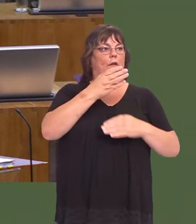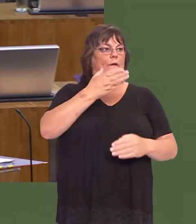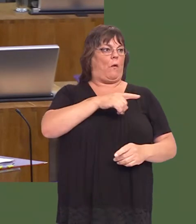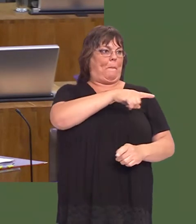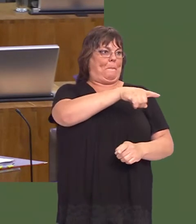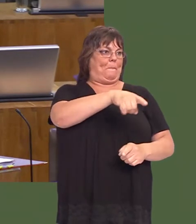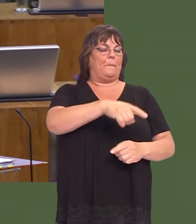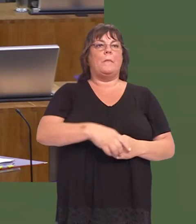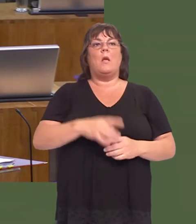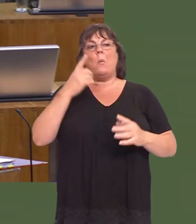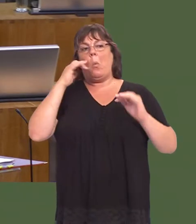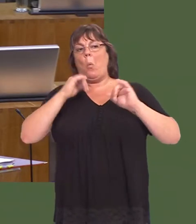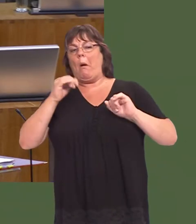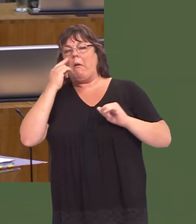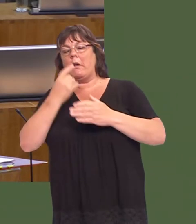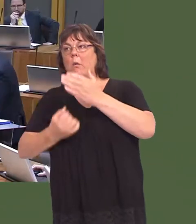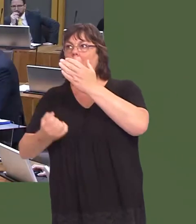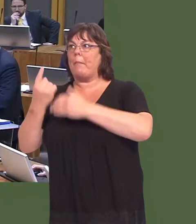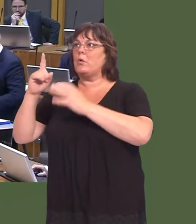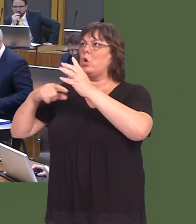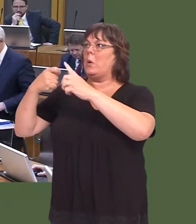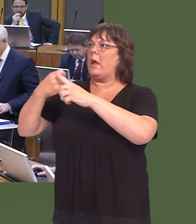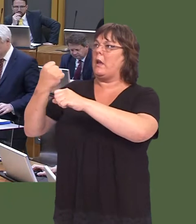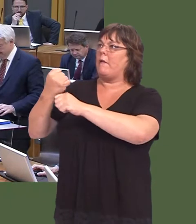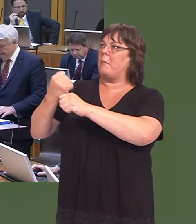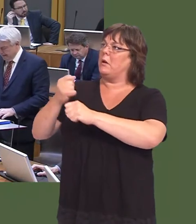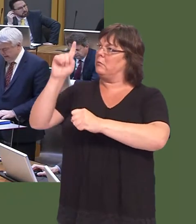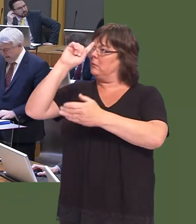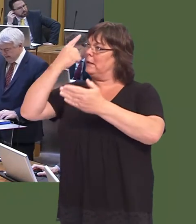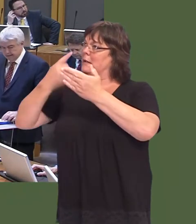So, weíre still waiting to see what the UK Government will decide on the Swansea lagoon.